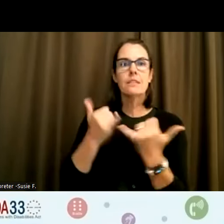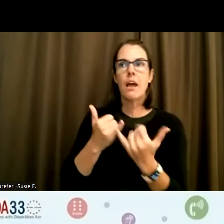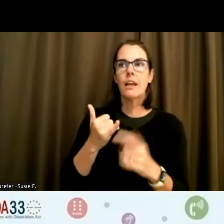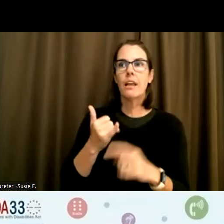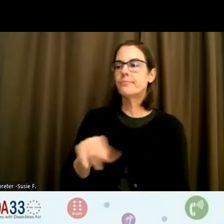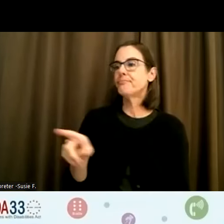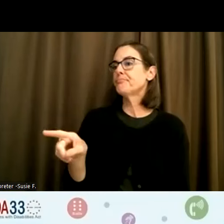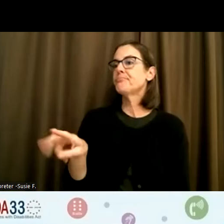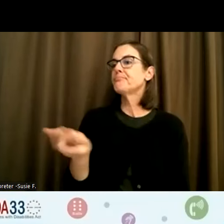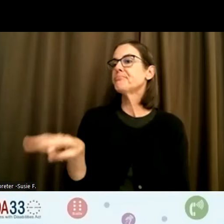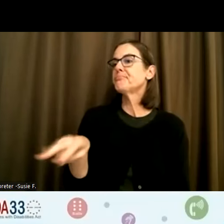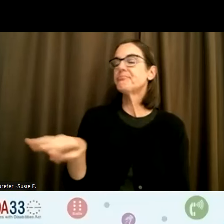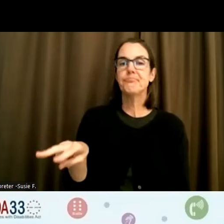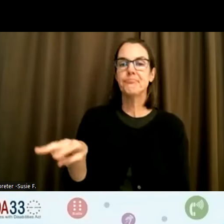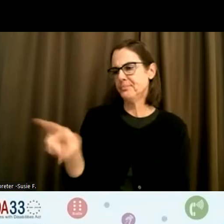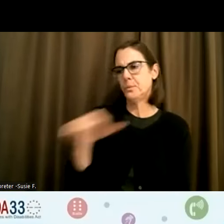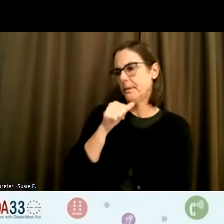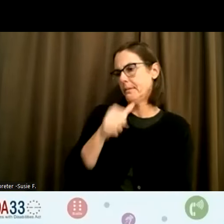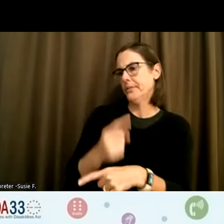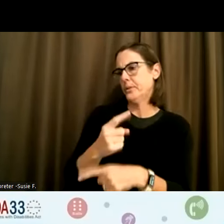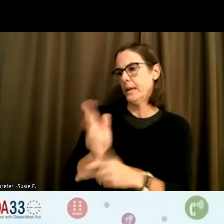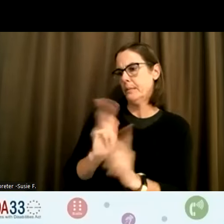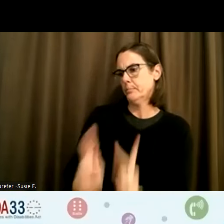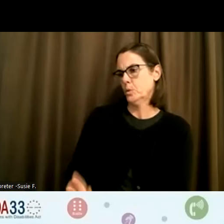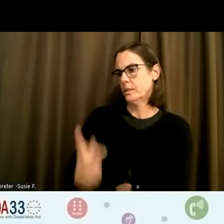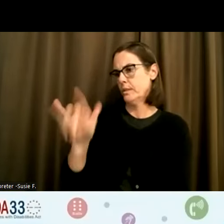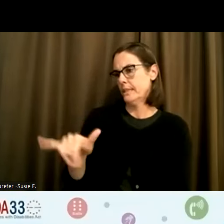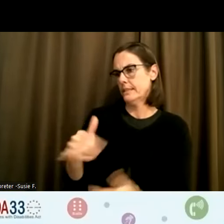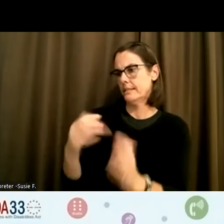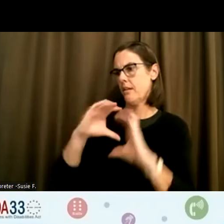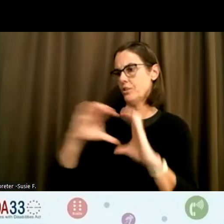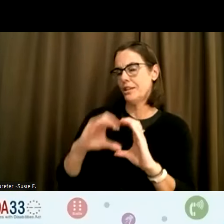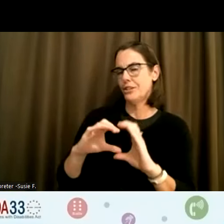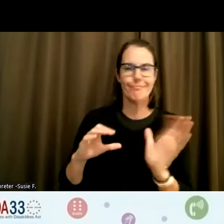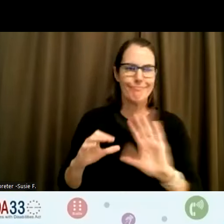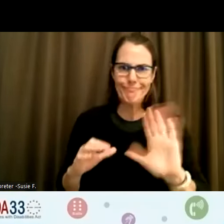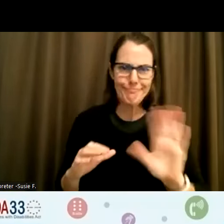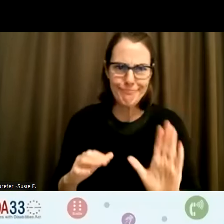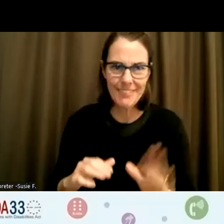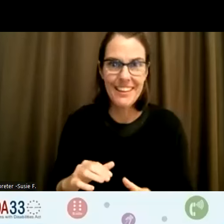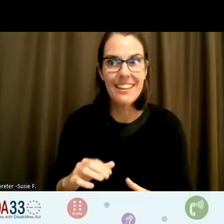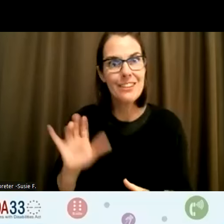the right people in these spaces. That's what I want to share for that question.